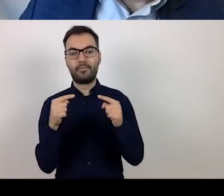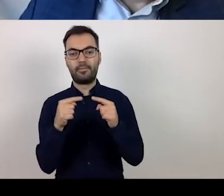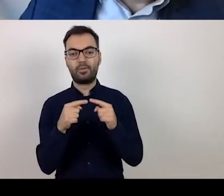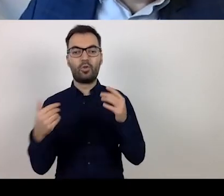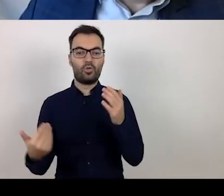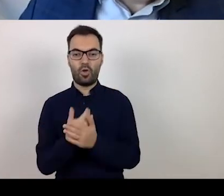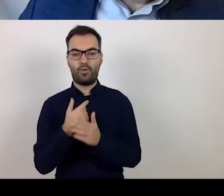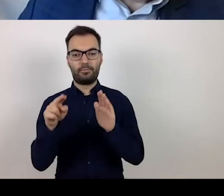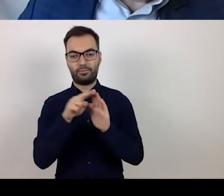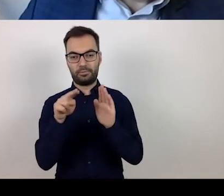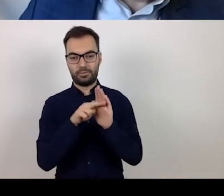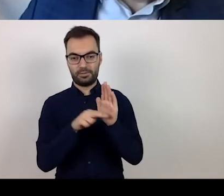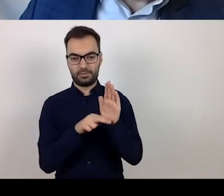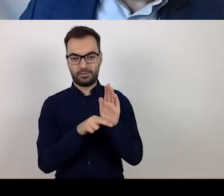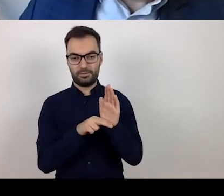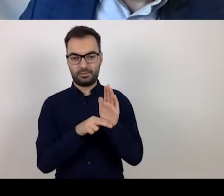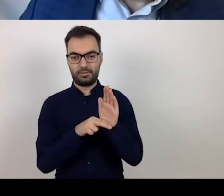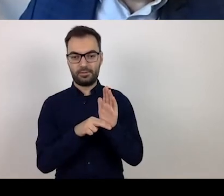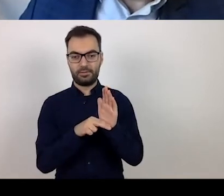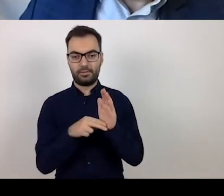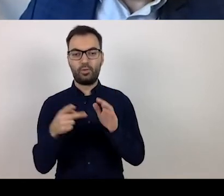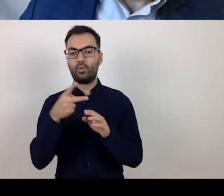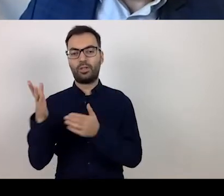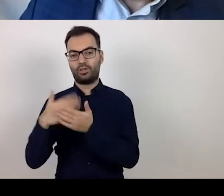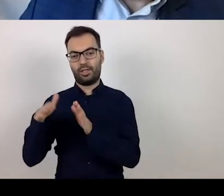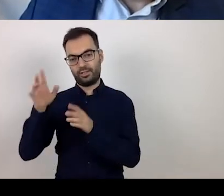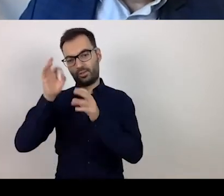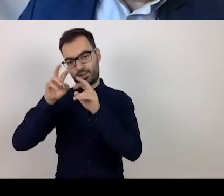which we will cover in the part two, and will analyse them in detail,